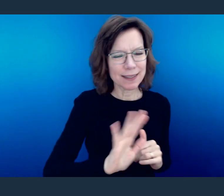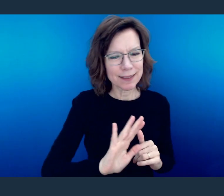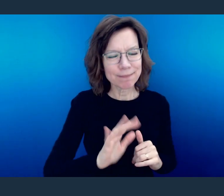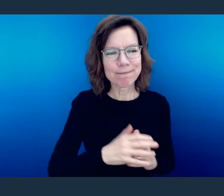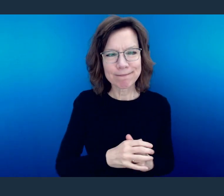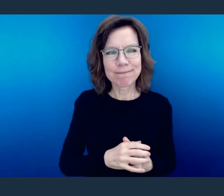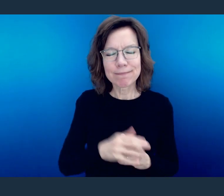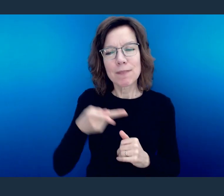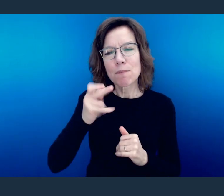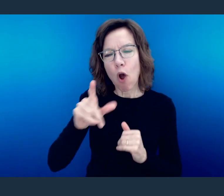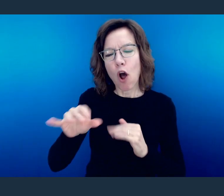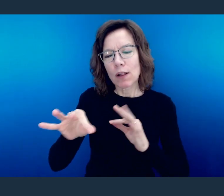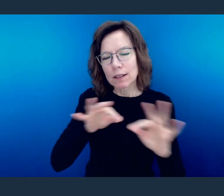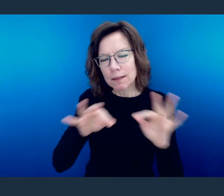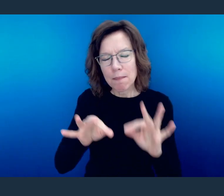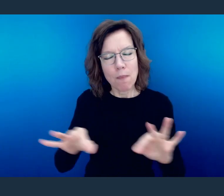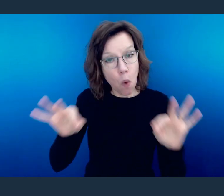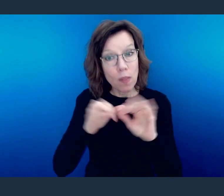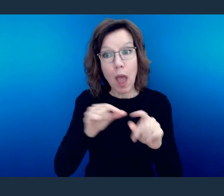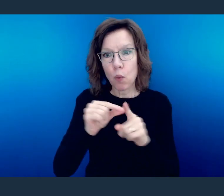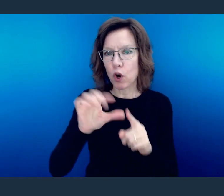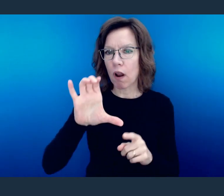That's what that word means that Paul uses for "conform" there.